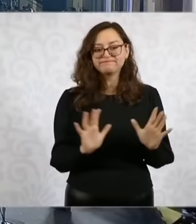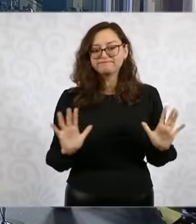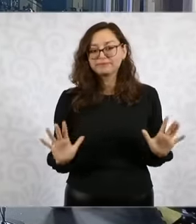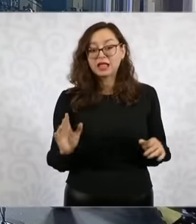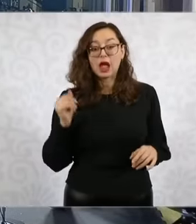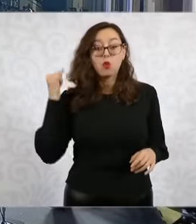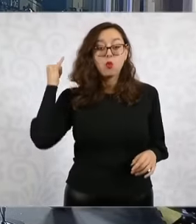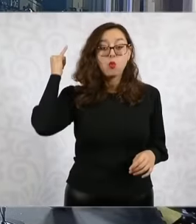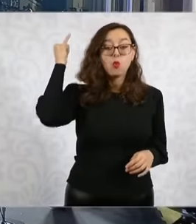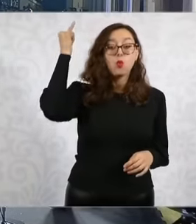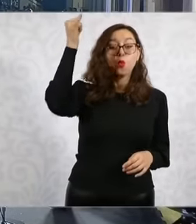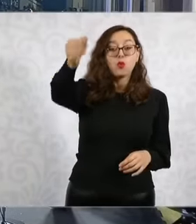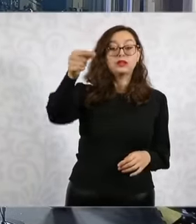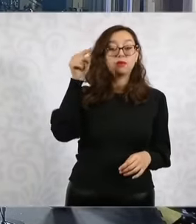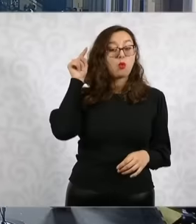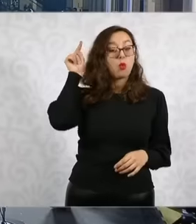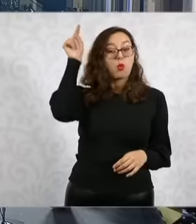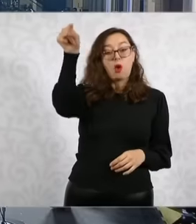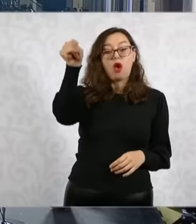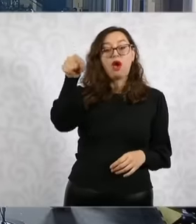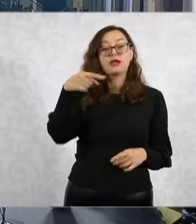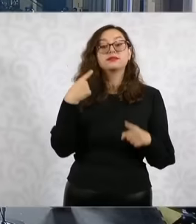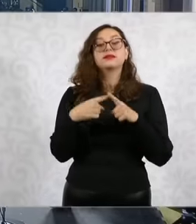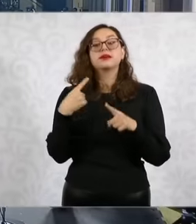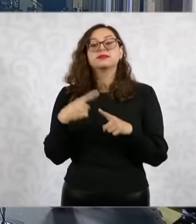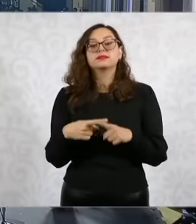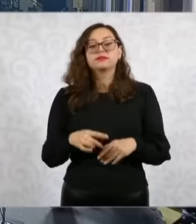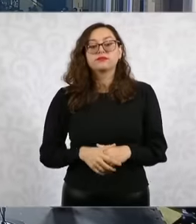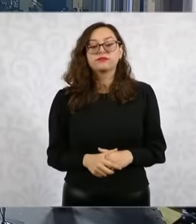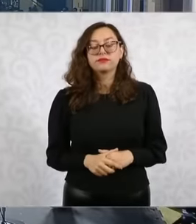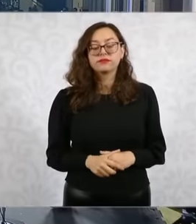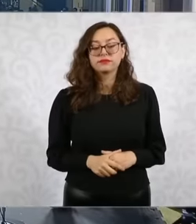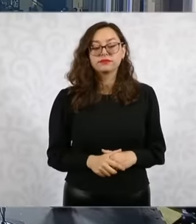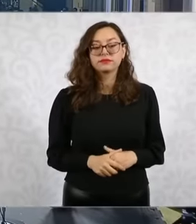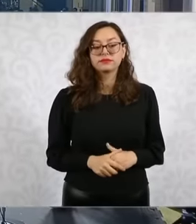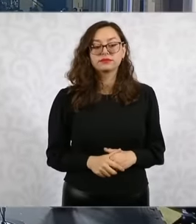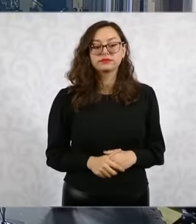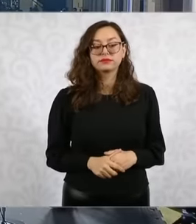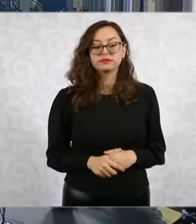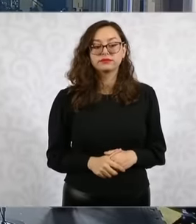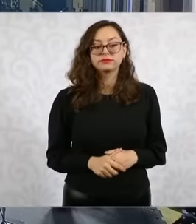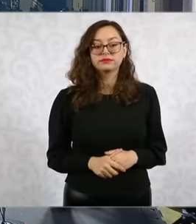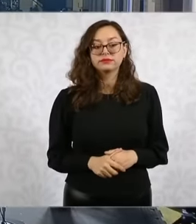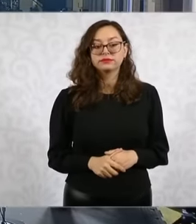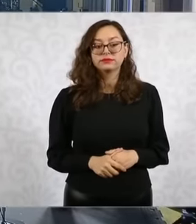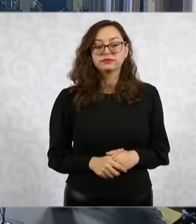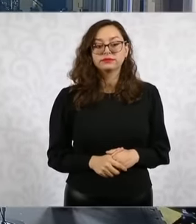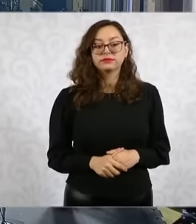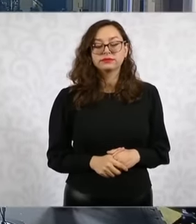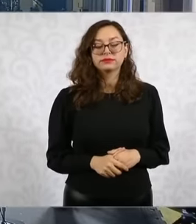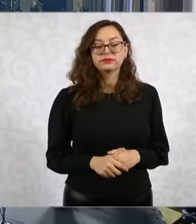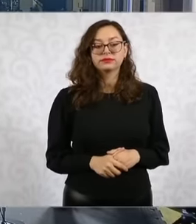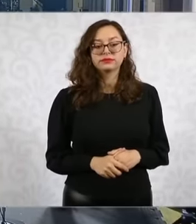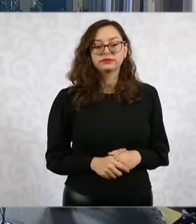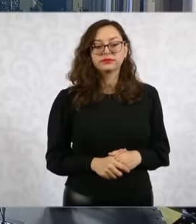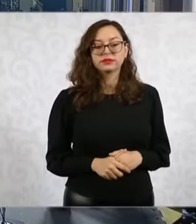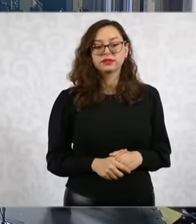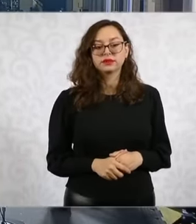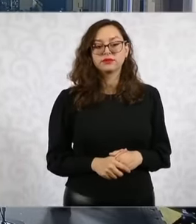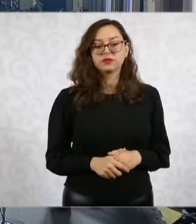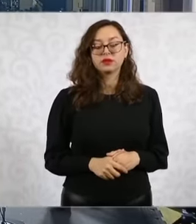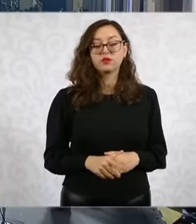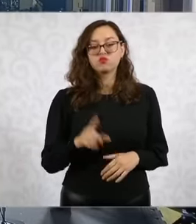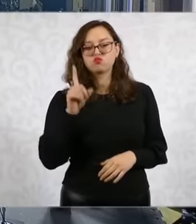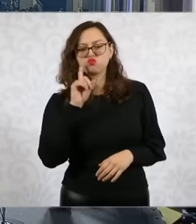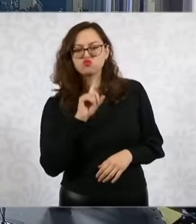back to see how we were as women and men Half and Half I think more women